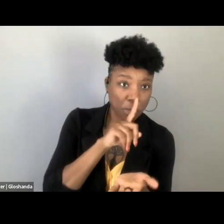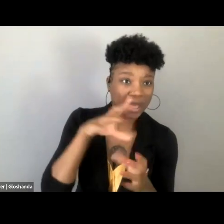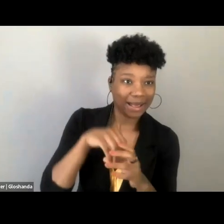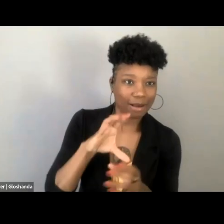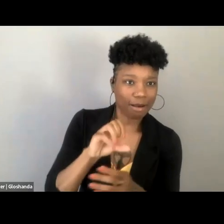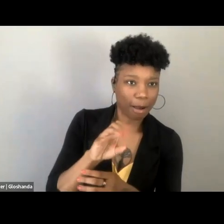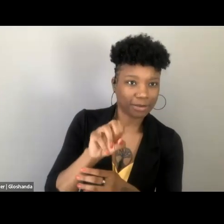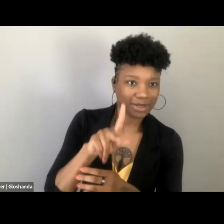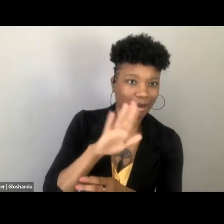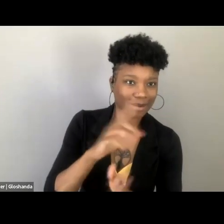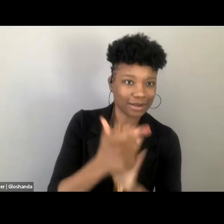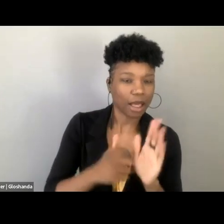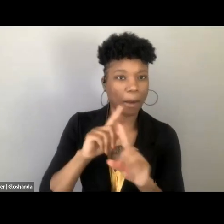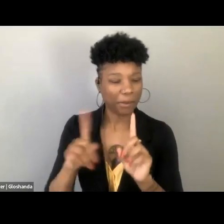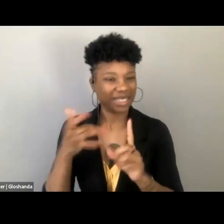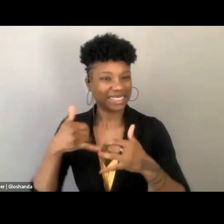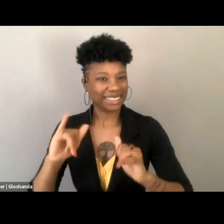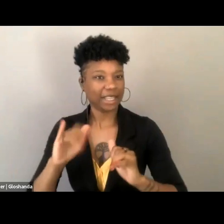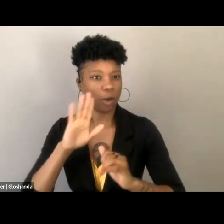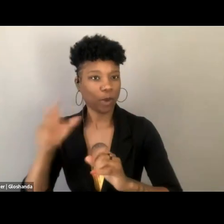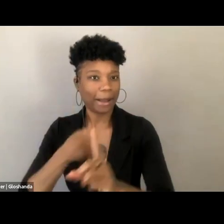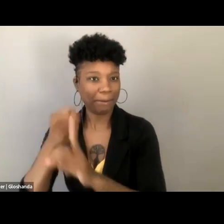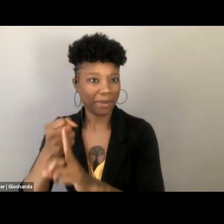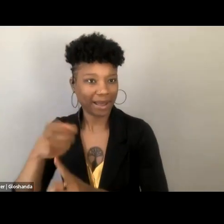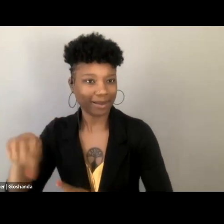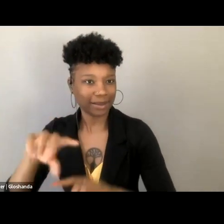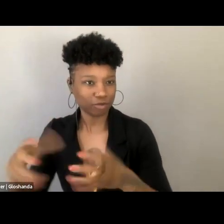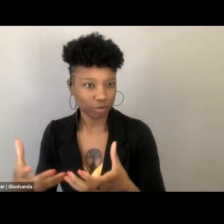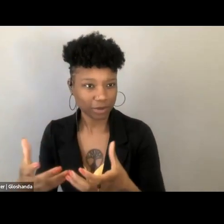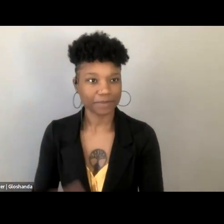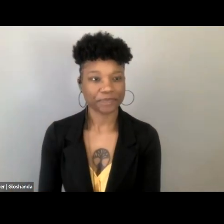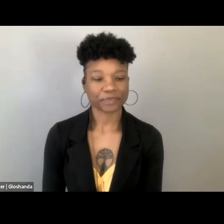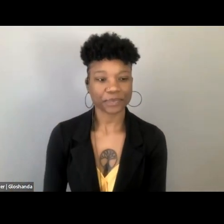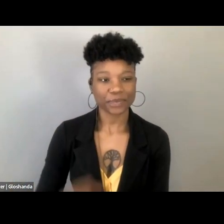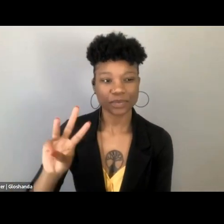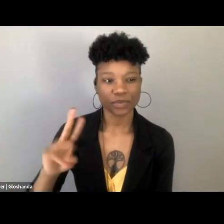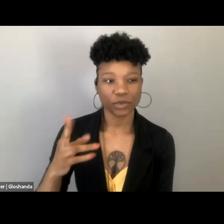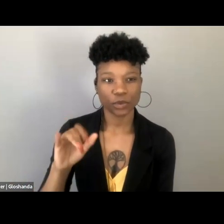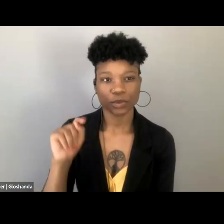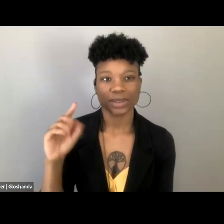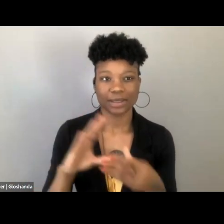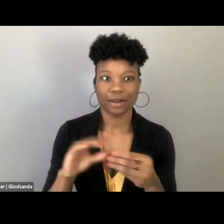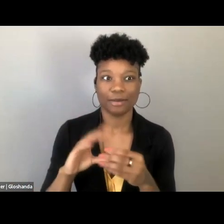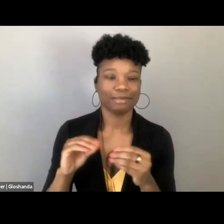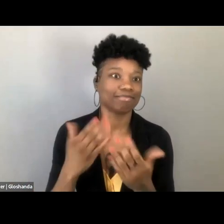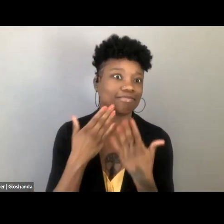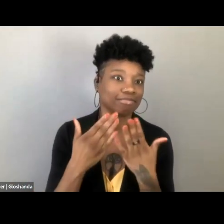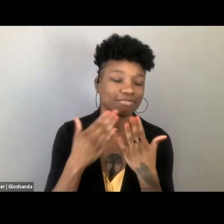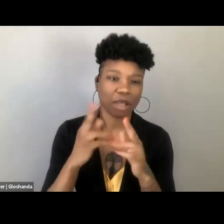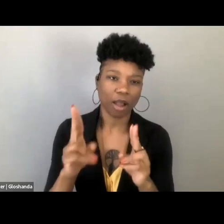Just to preface my comments, it's such an honor to be here, and I tried to get in the festive spirit, although my head is blocking,